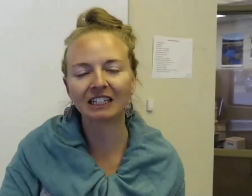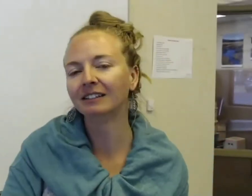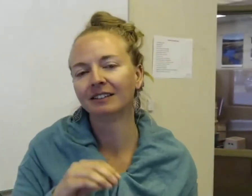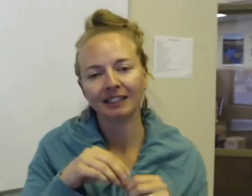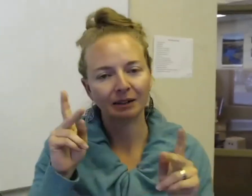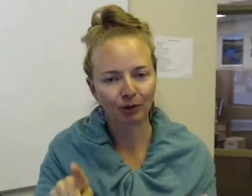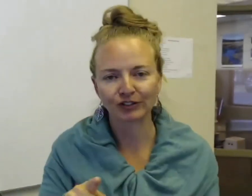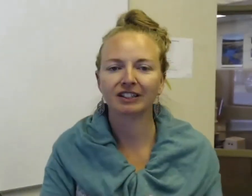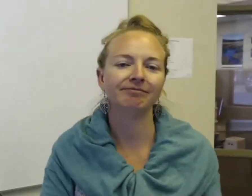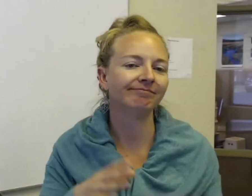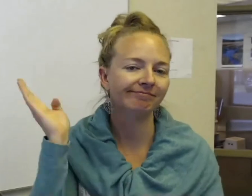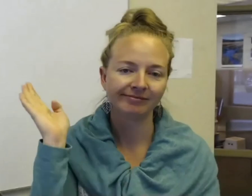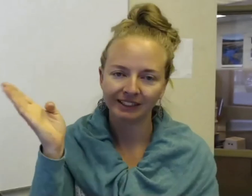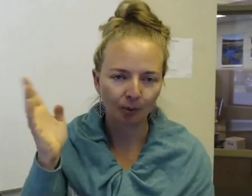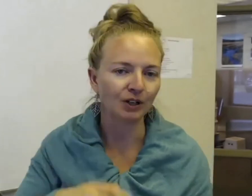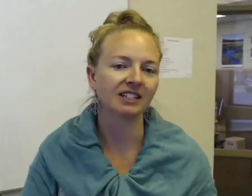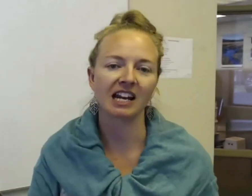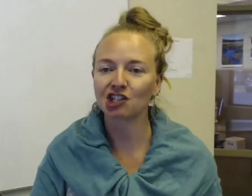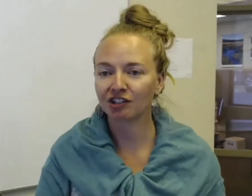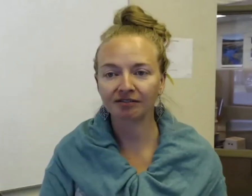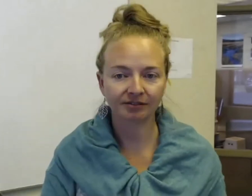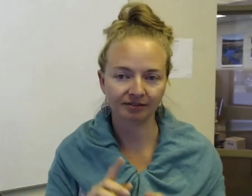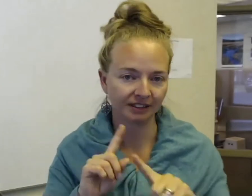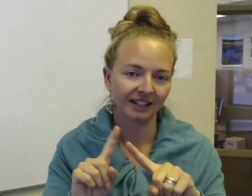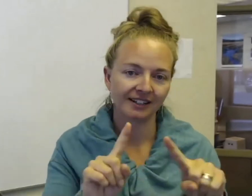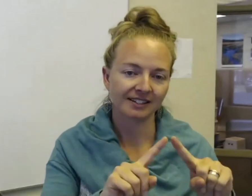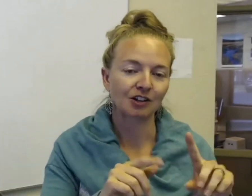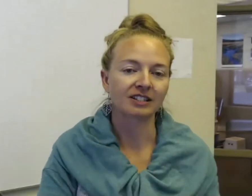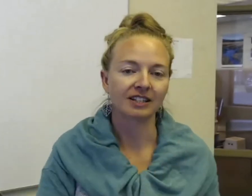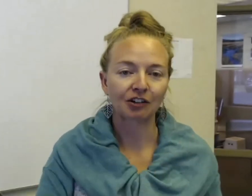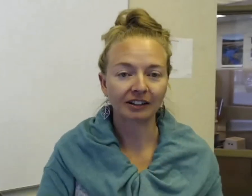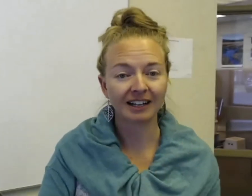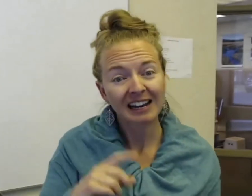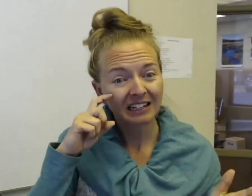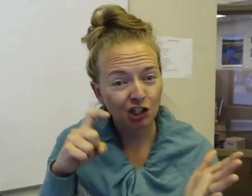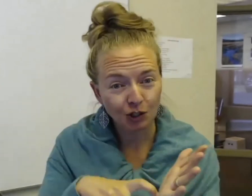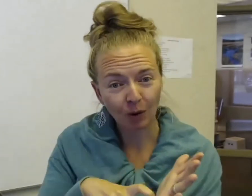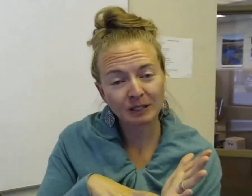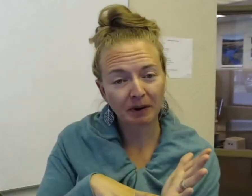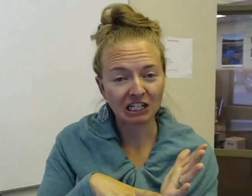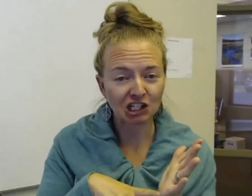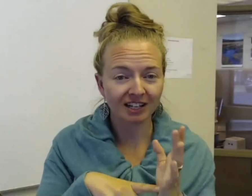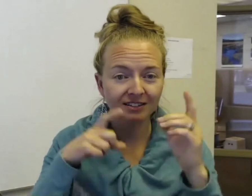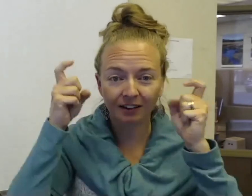on TV, in person, a presentation, etc, etc. Did you notice, by any chance,